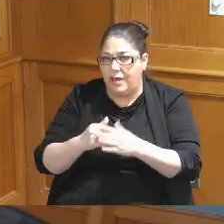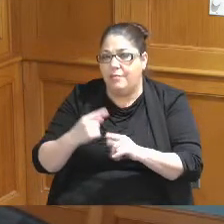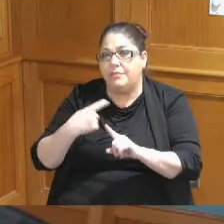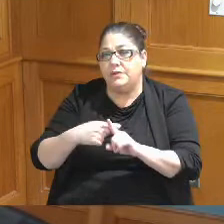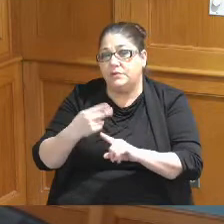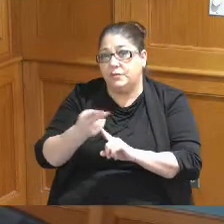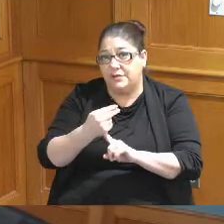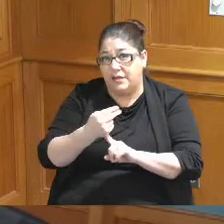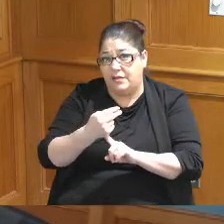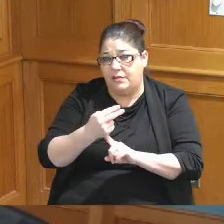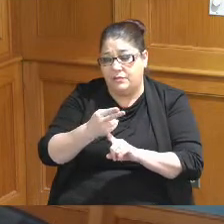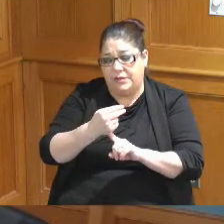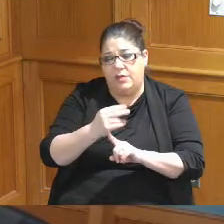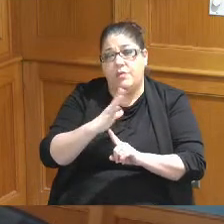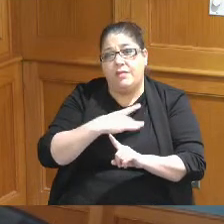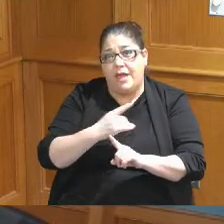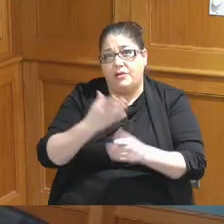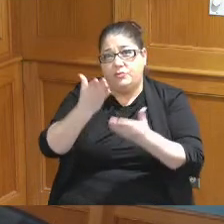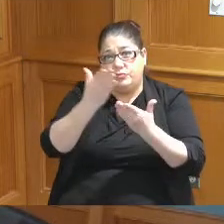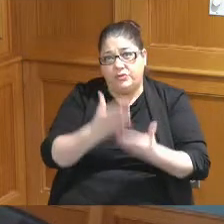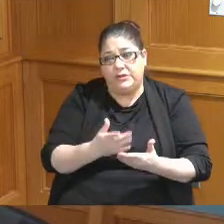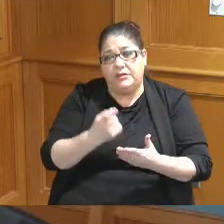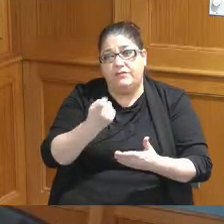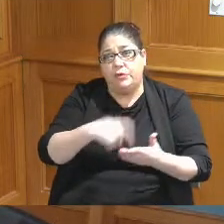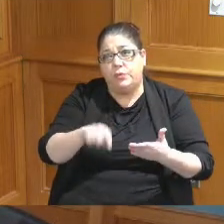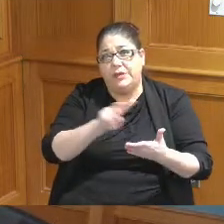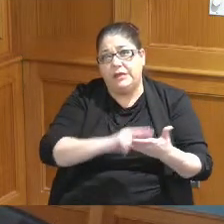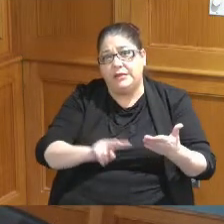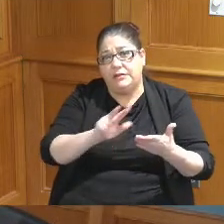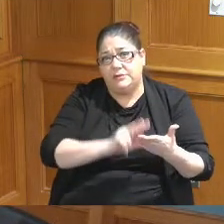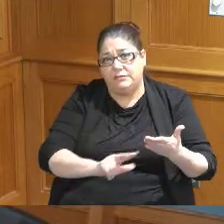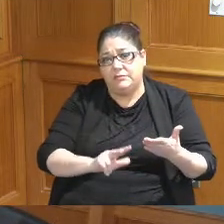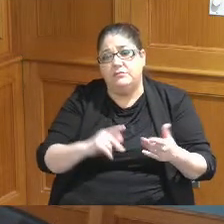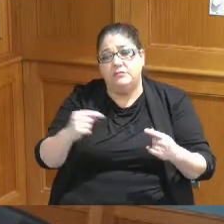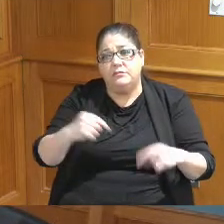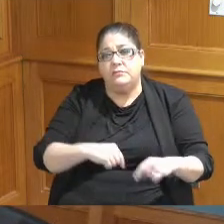which as I said we would like to bring forward in a couple of weeks here as it relates to the idea